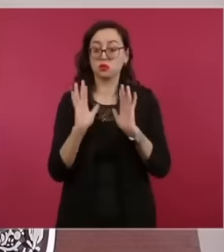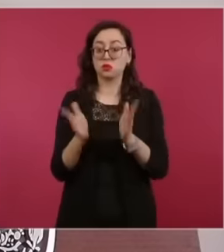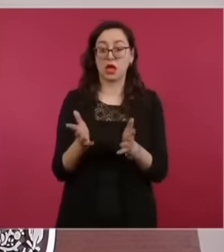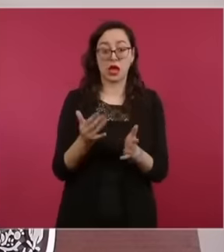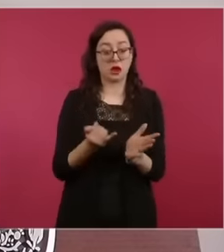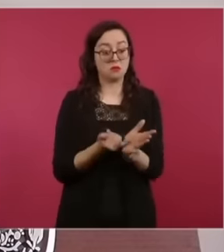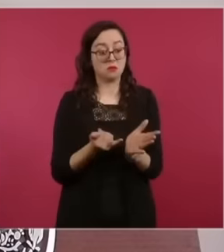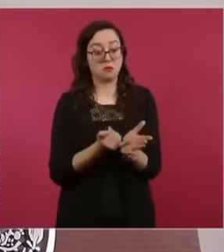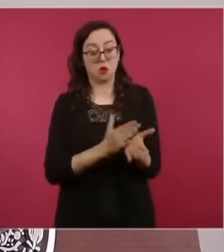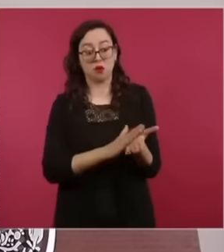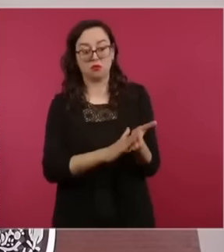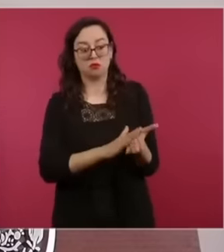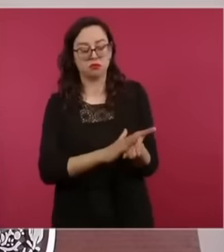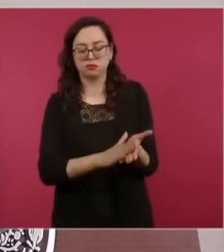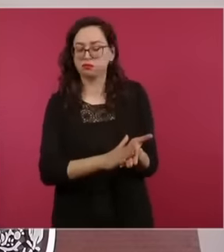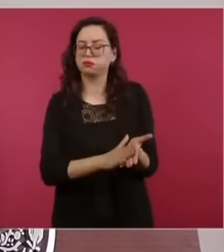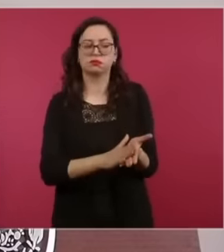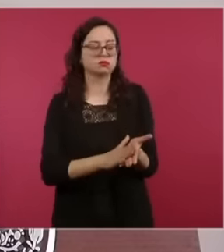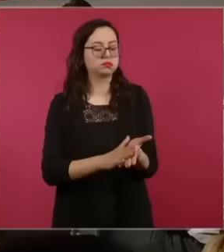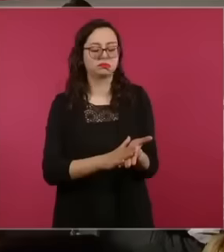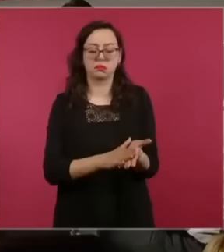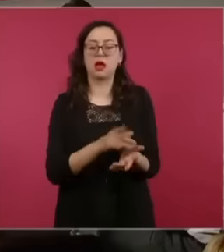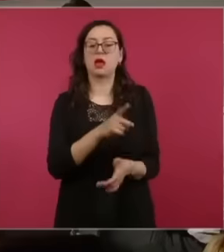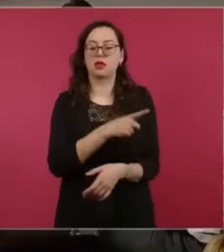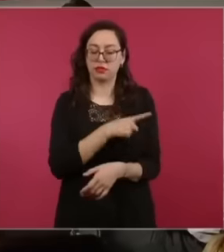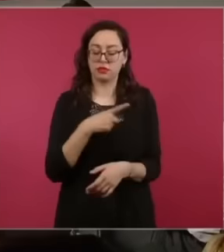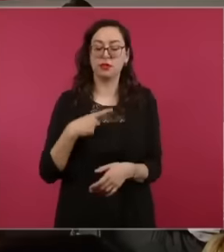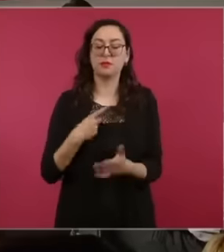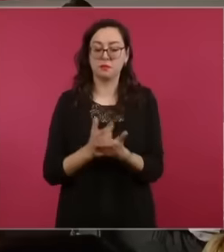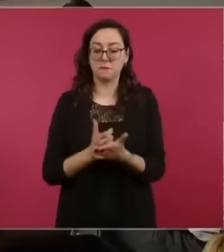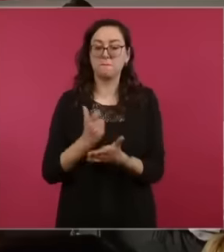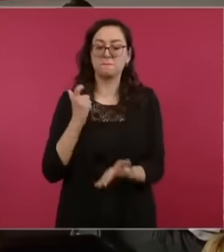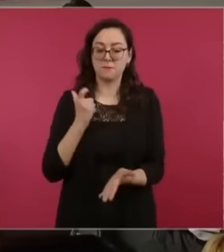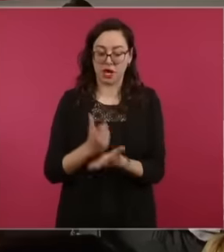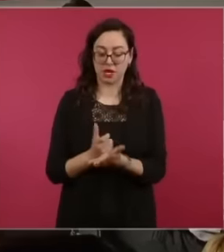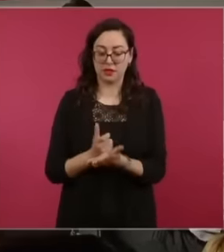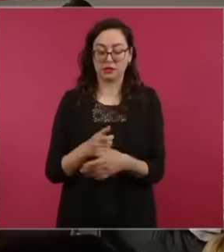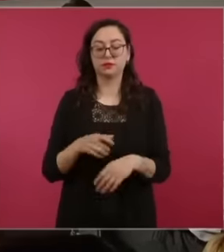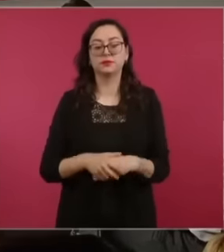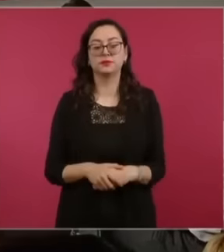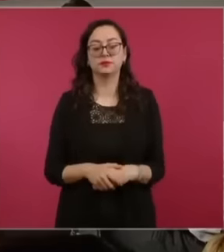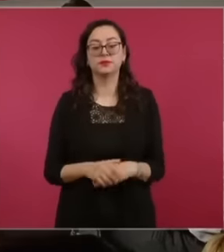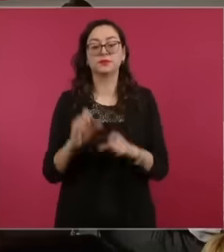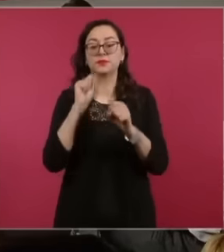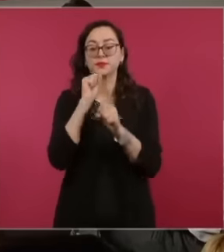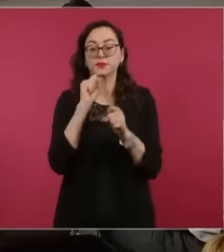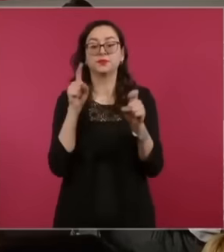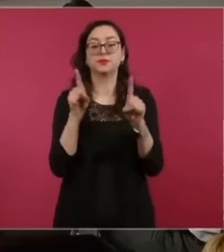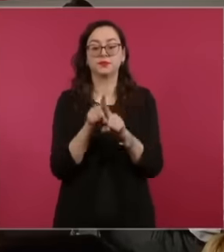of the charges or requests from the authority from being maintained, they also argue. ignorance